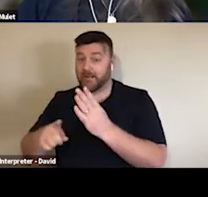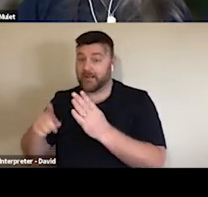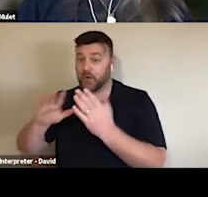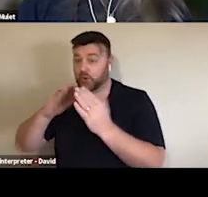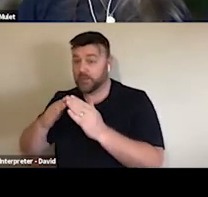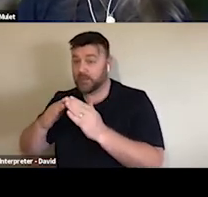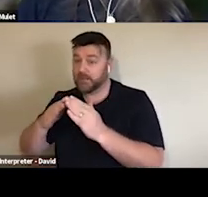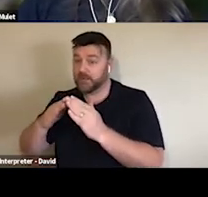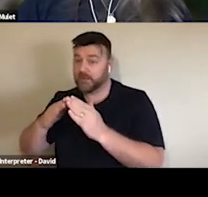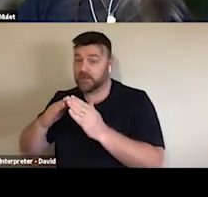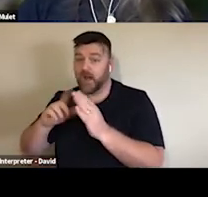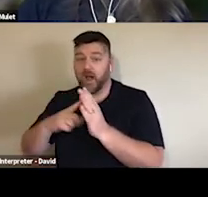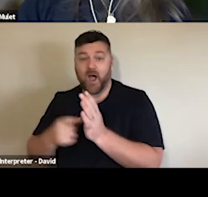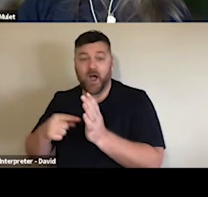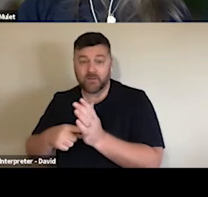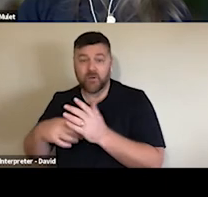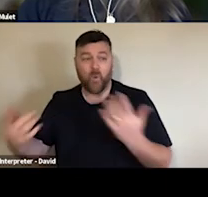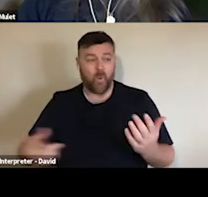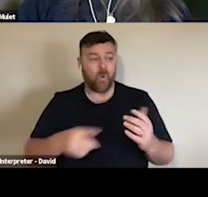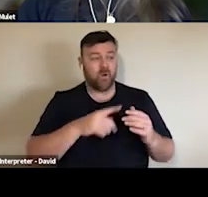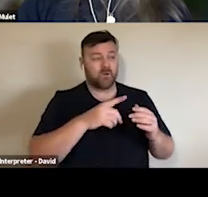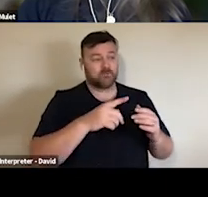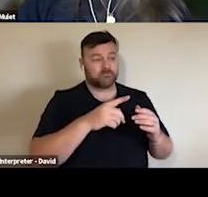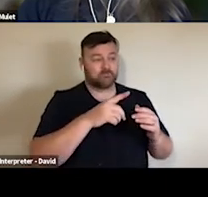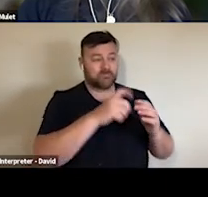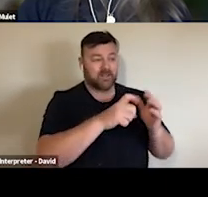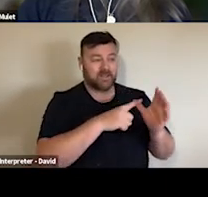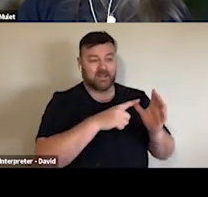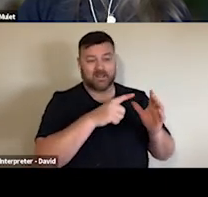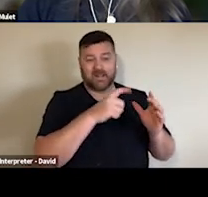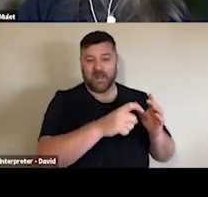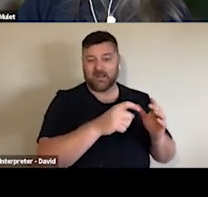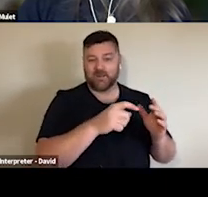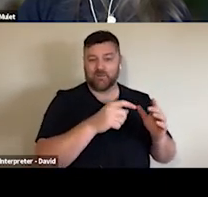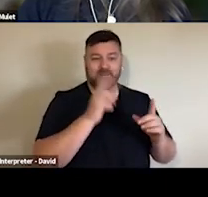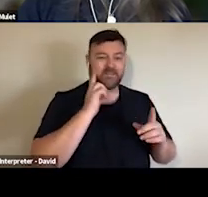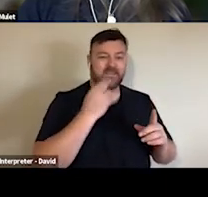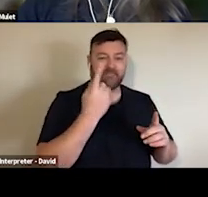and exactly who's presenting it, a lot of things are kind of meaningless to an audience.